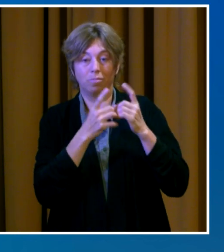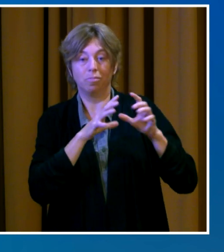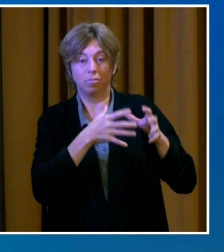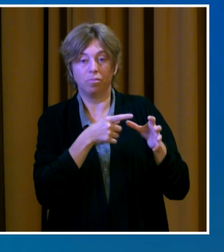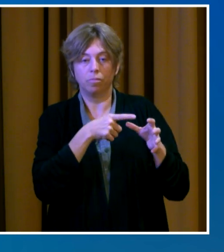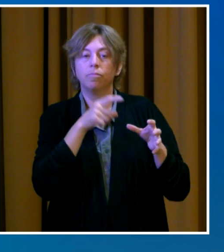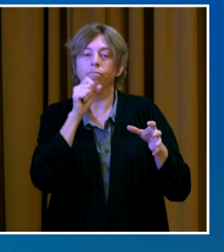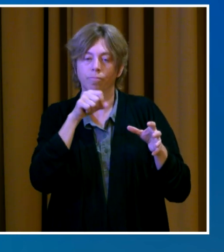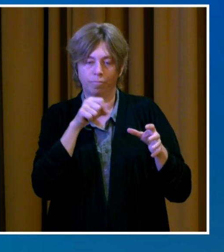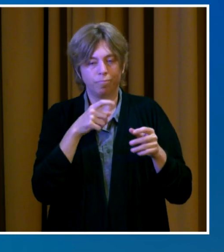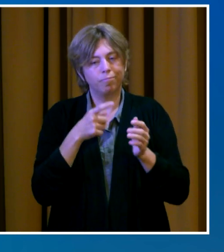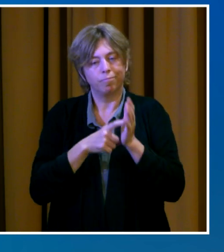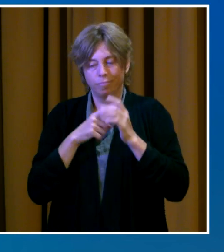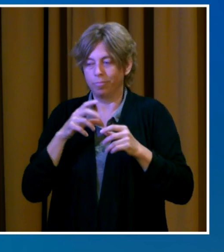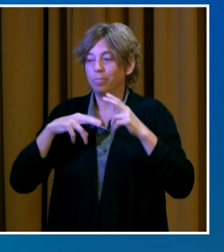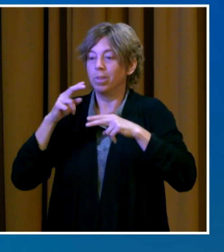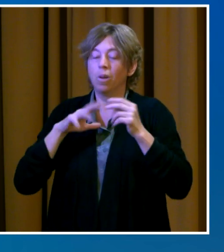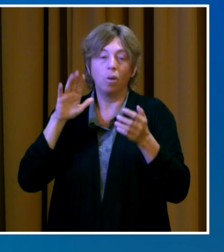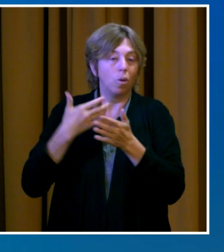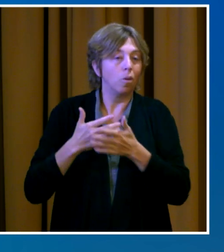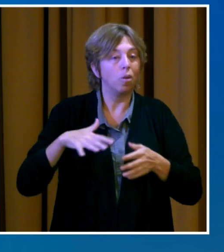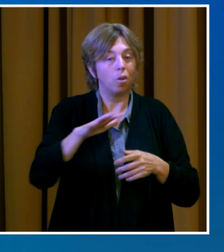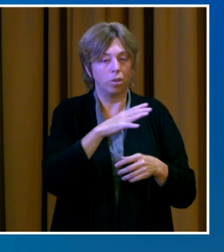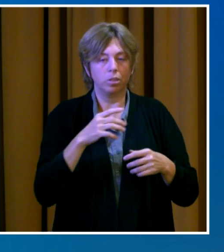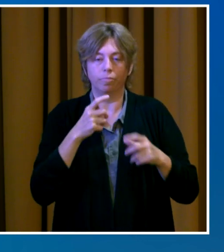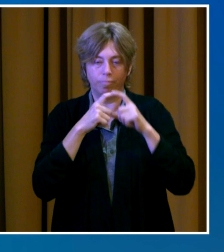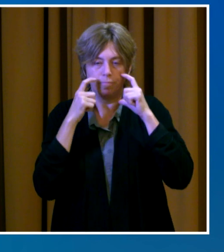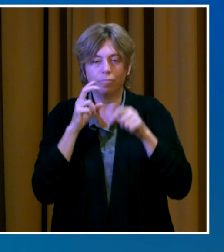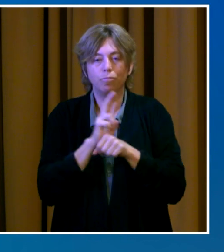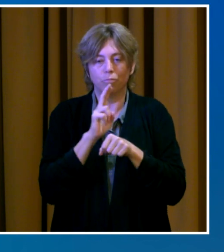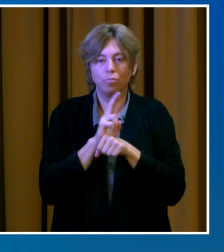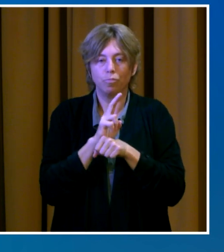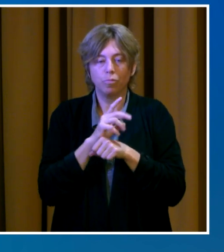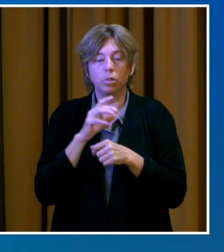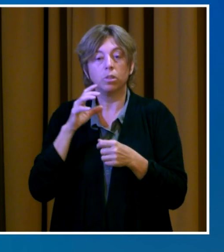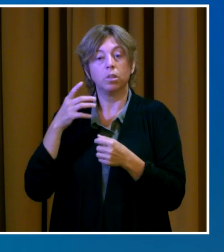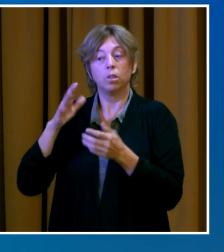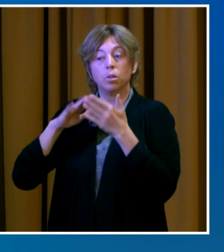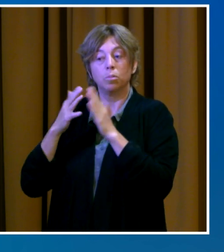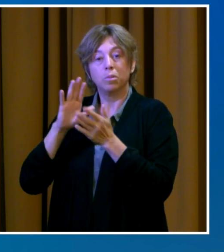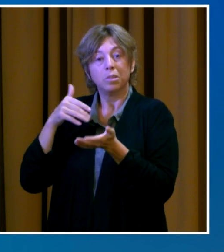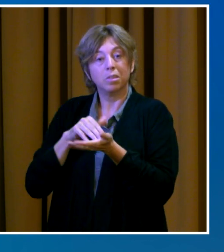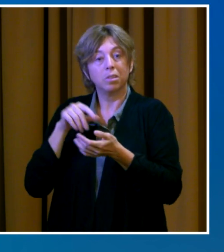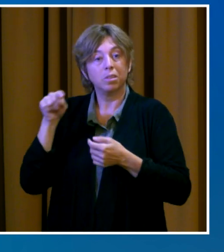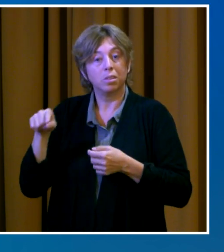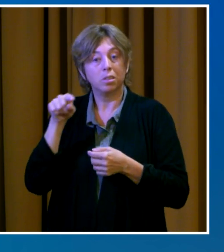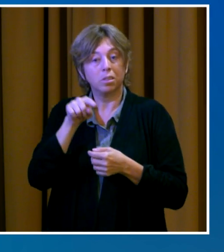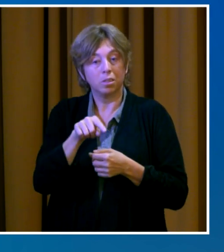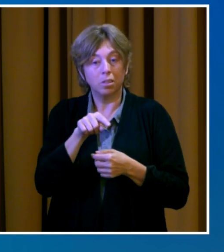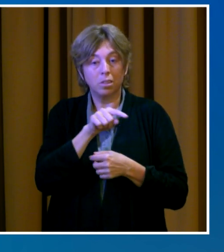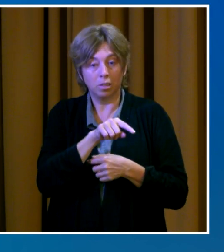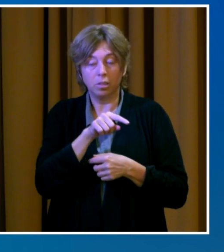popular Marschall and Firstenburg Community Centers, regardless of your vaccination status.